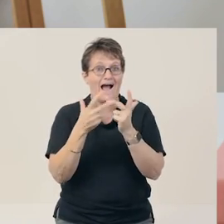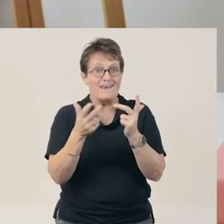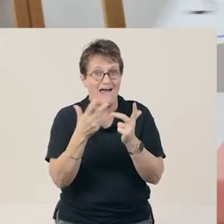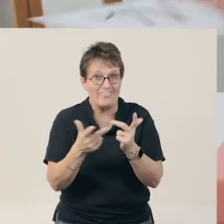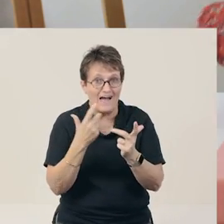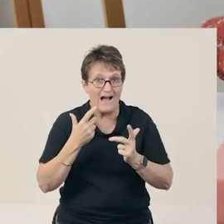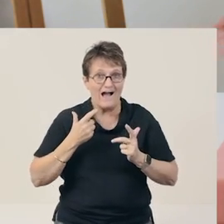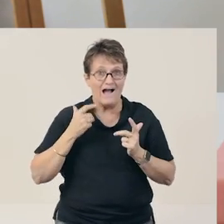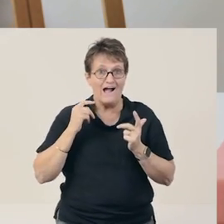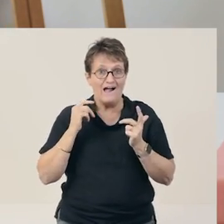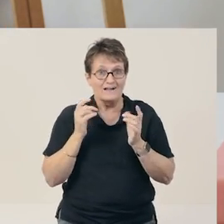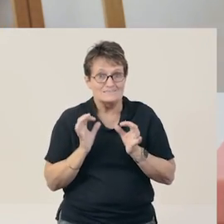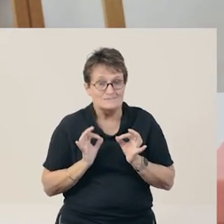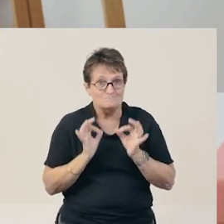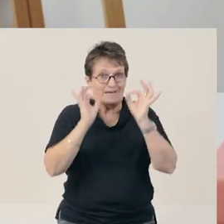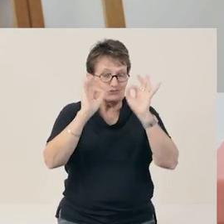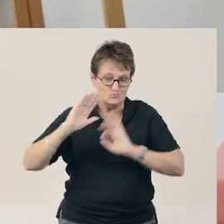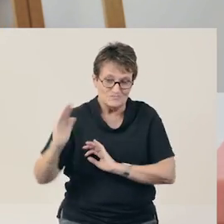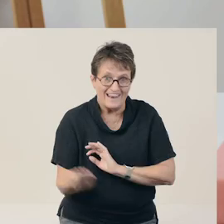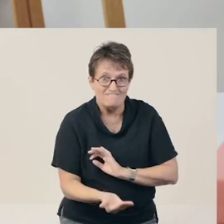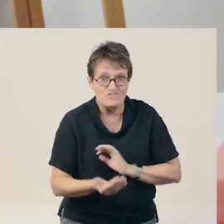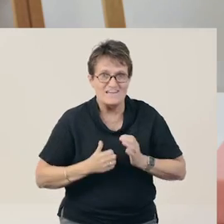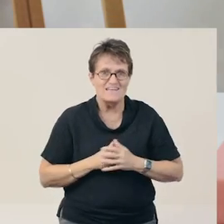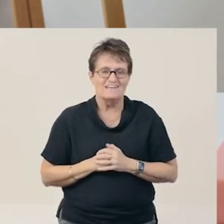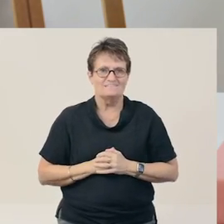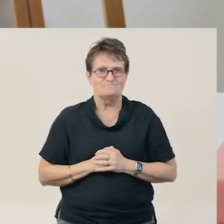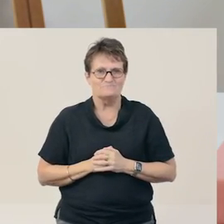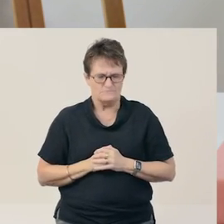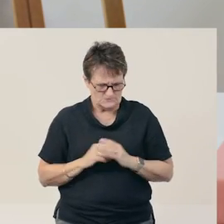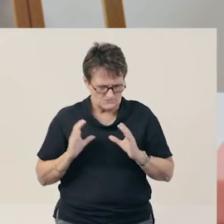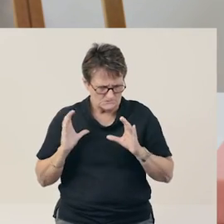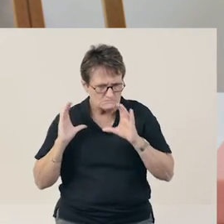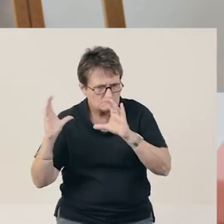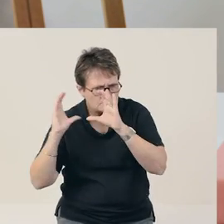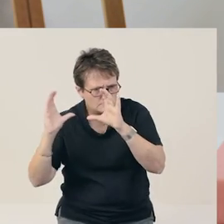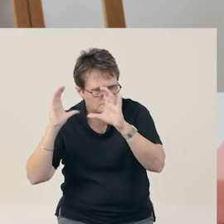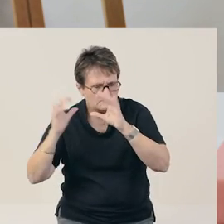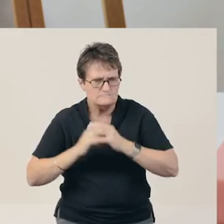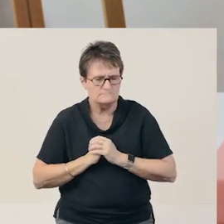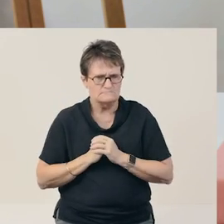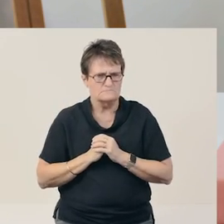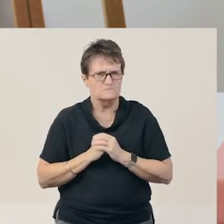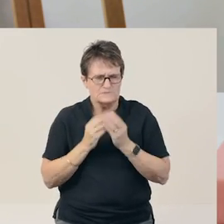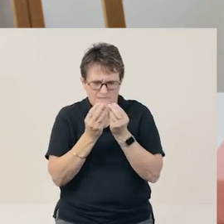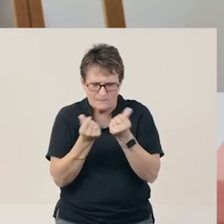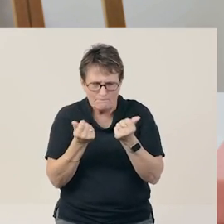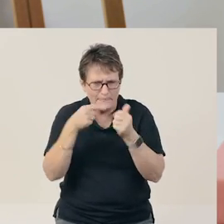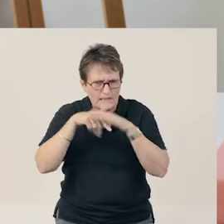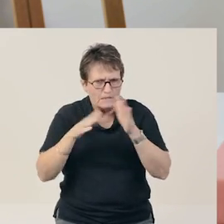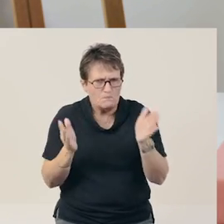Oh, l love special deliveries. [box rattles] Sounds like there's objects in our box.